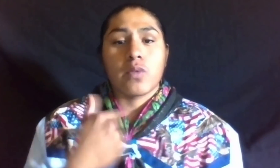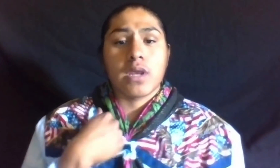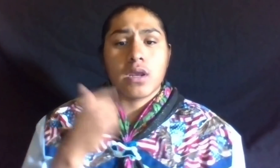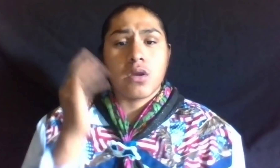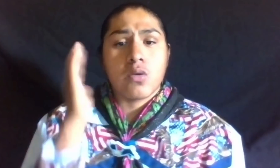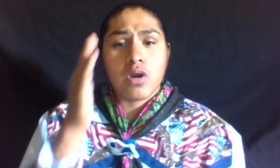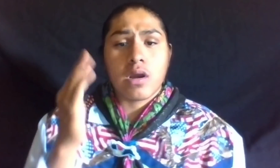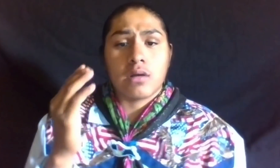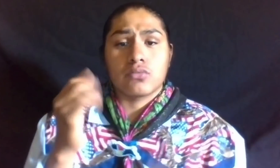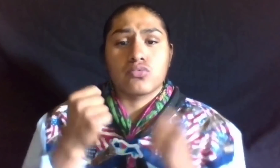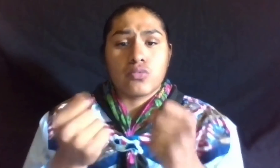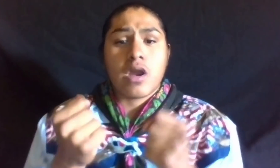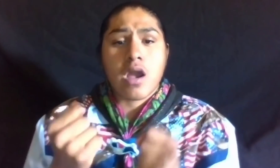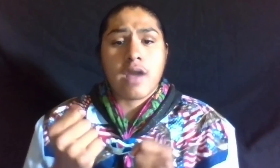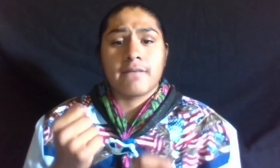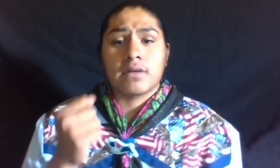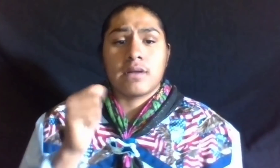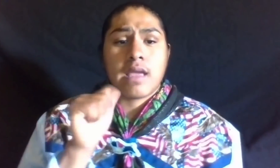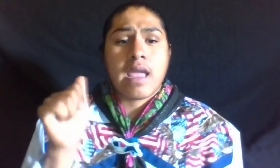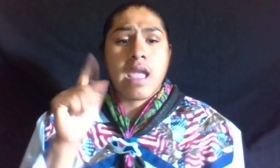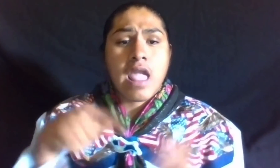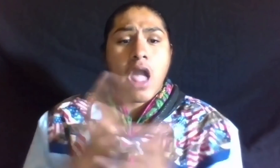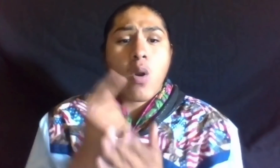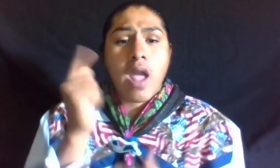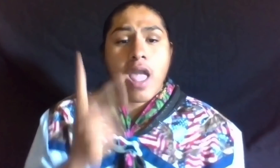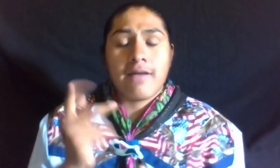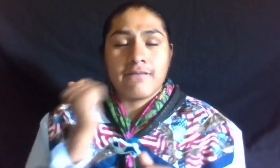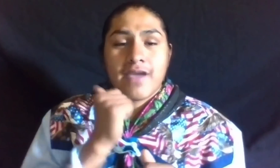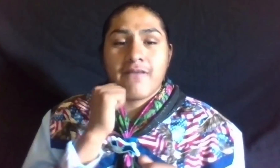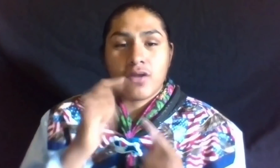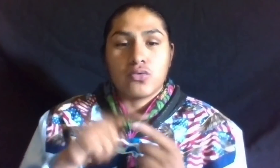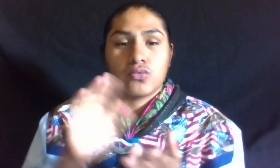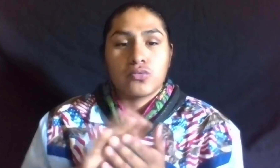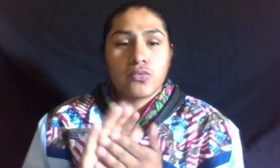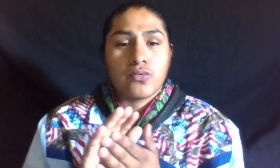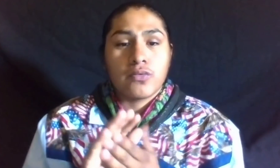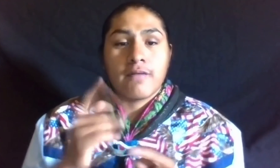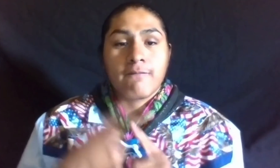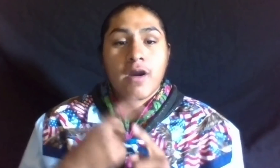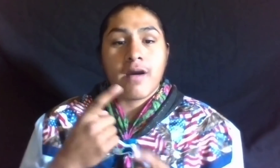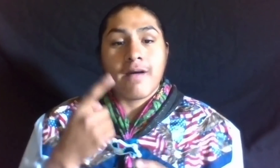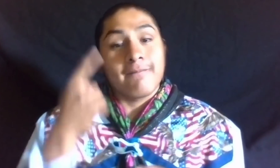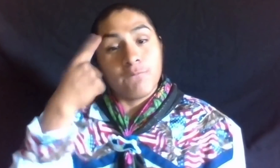WE WOULD DRIVE AN HOUR AND A HALF TO SCHOOL EVERY DAY, FOR 14 YEARS,